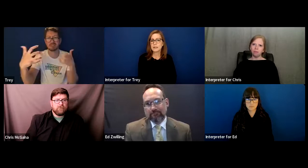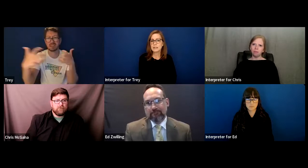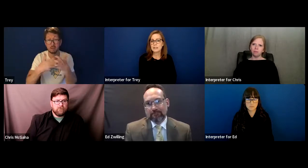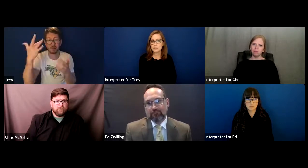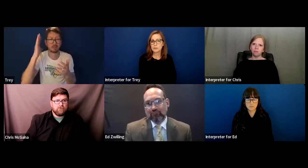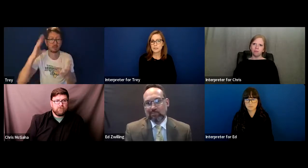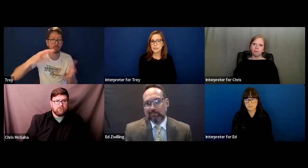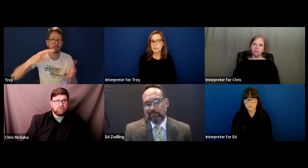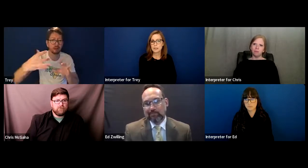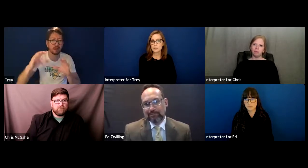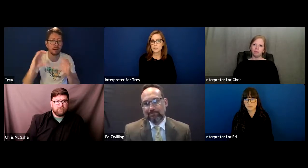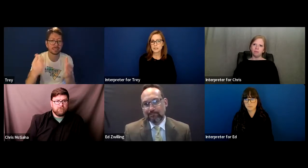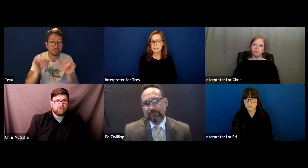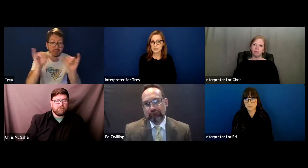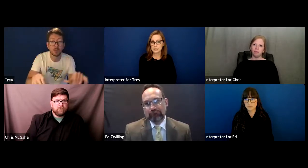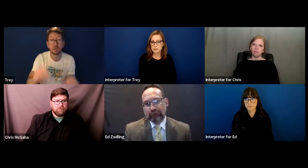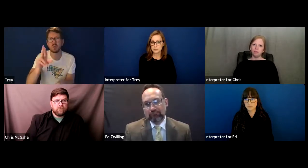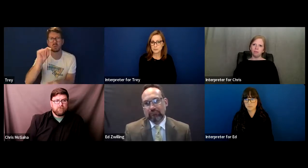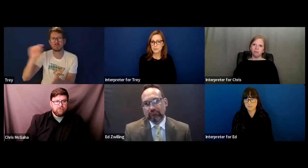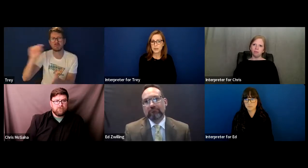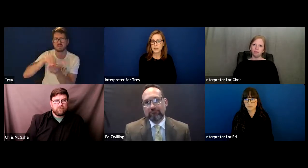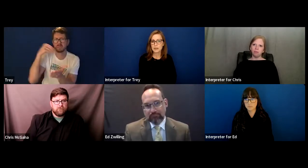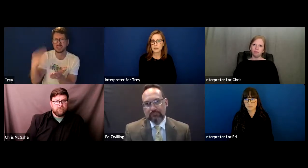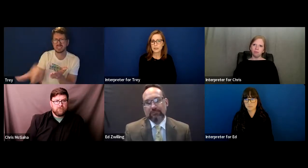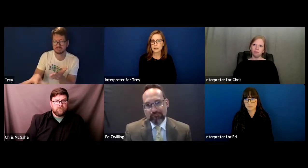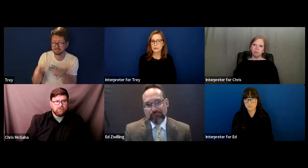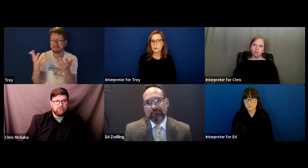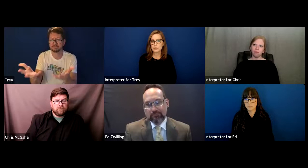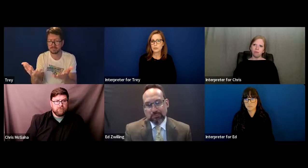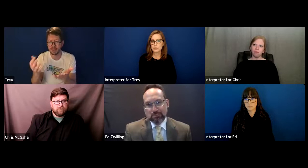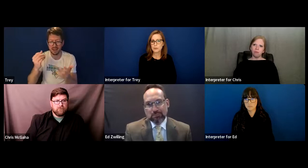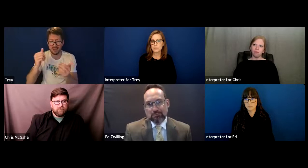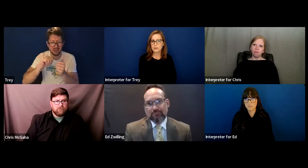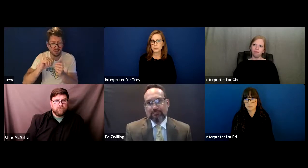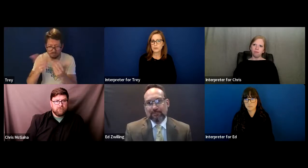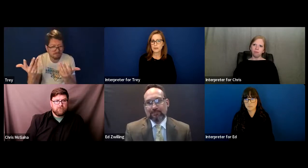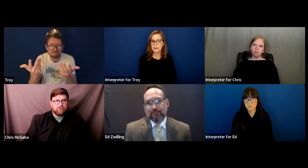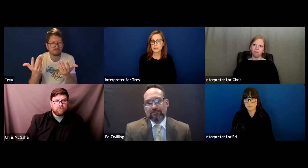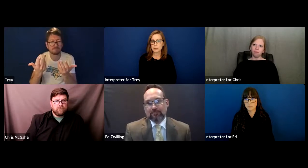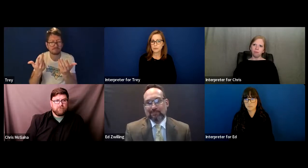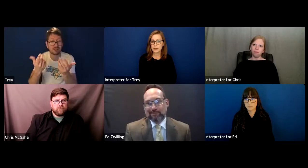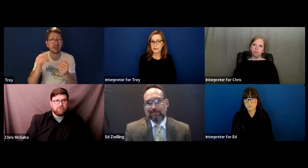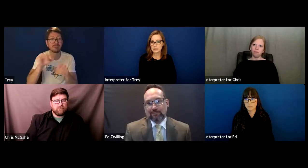that these services can be expensive and there are times when the schools may feel that providing